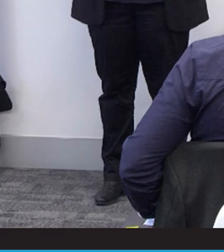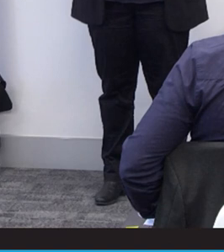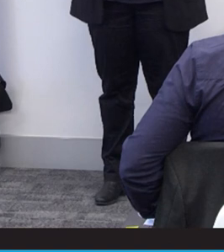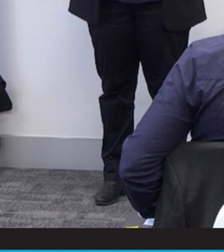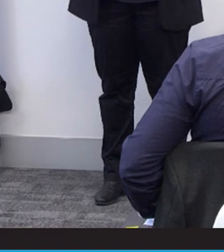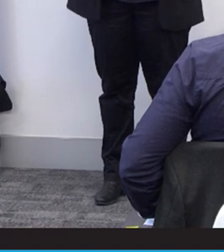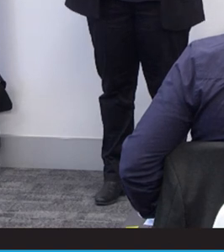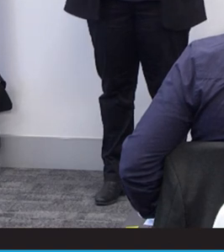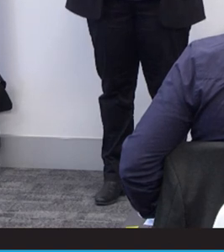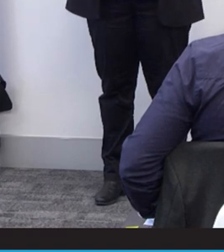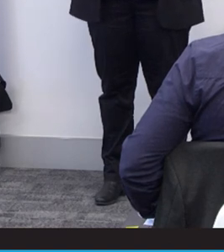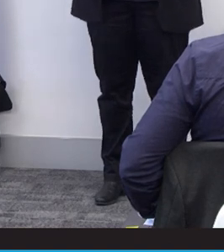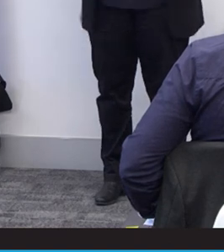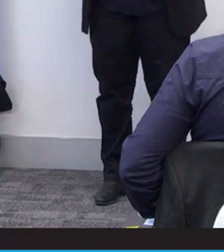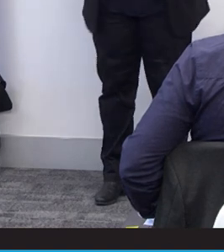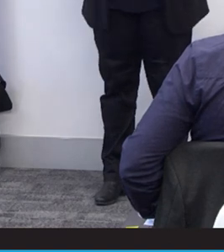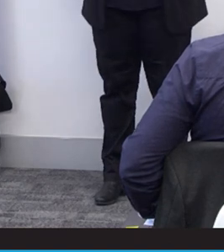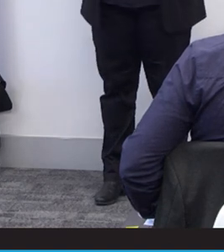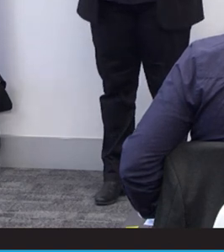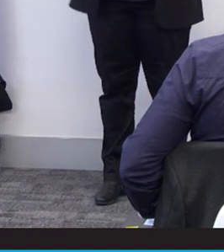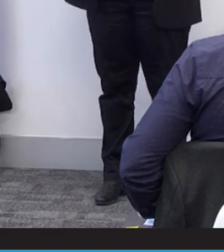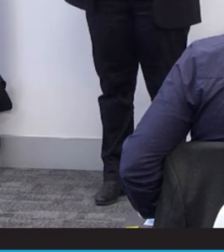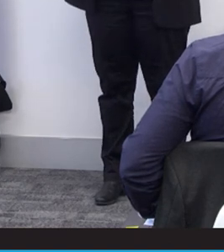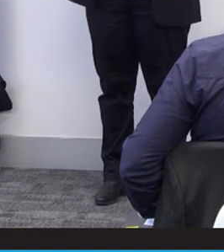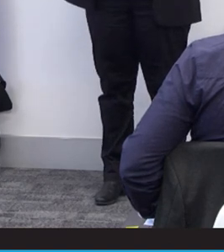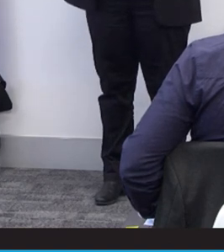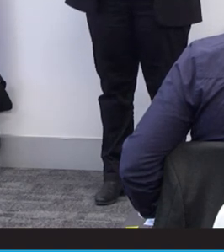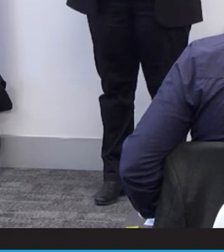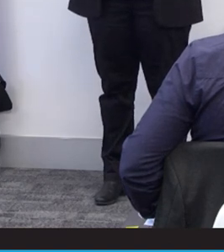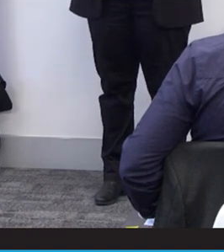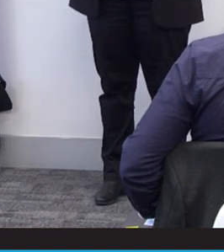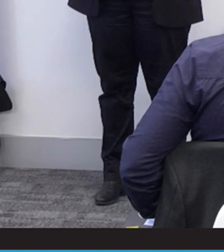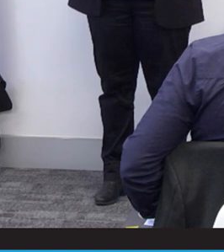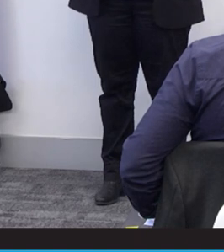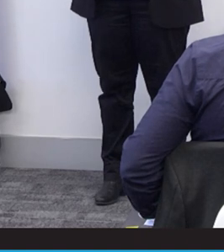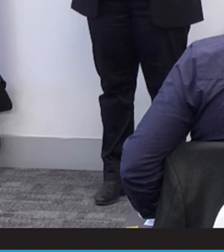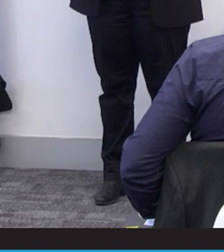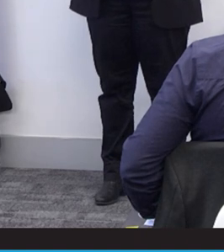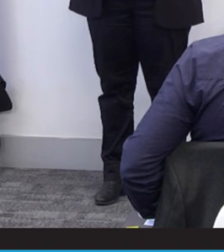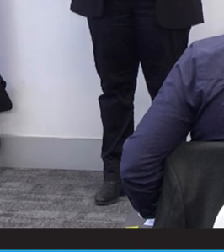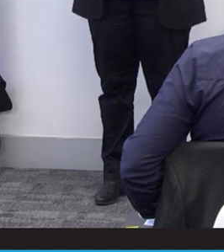birth, my mum who knew I have Down syndrome from the test that doctors encouraged her to perform.